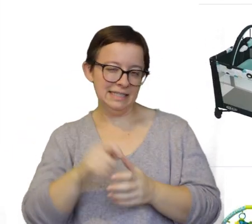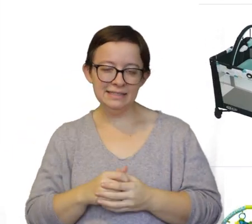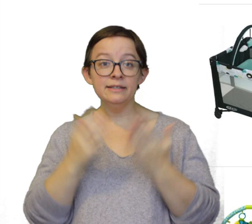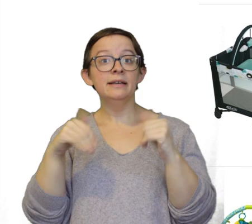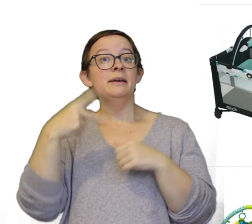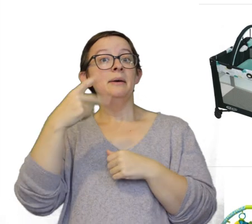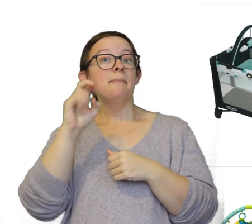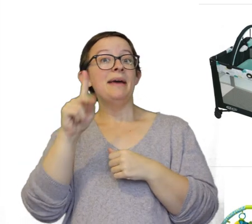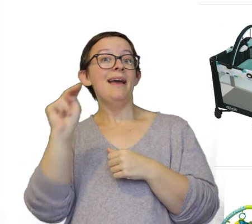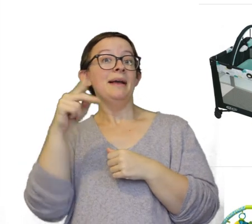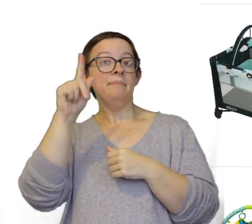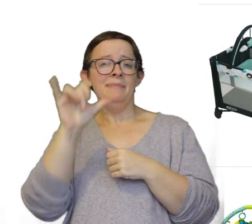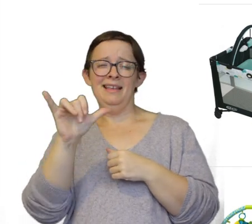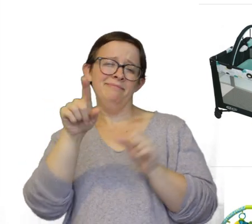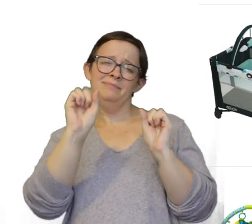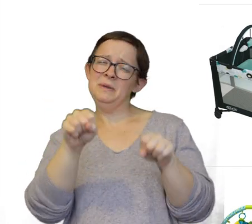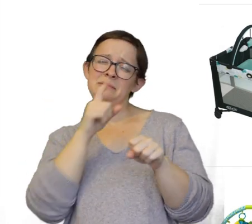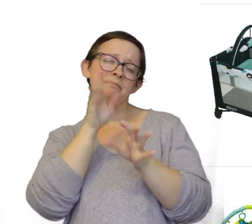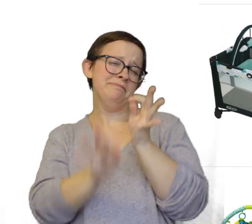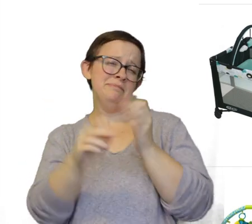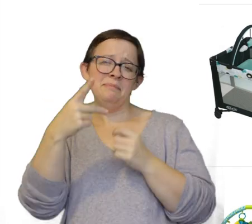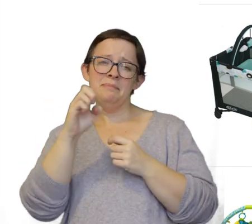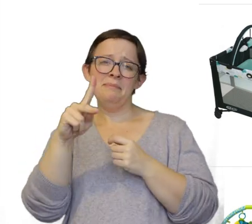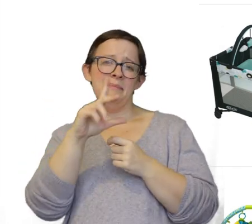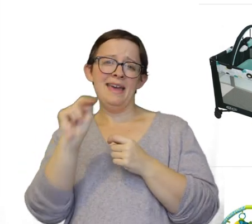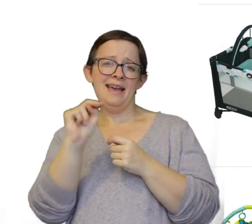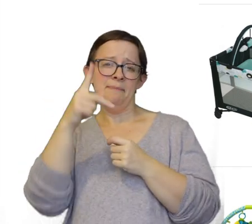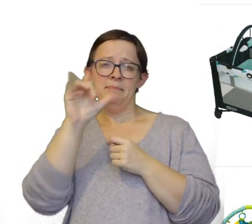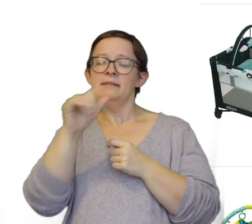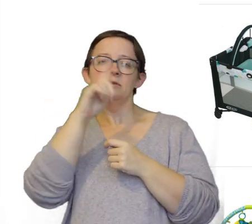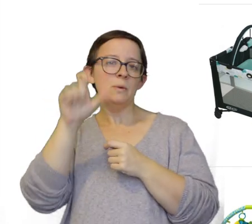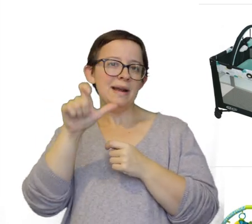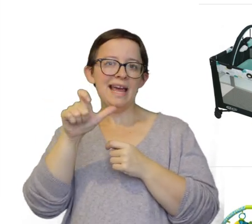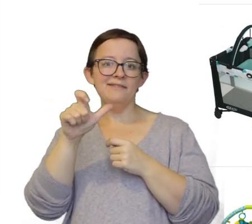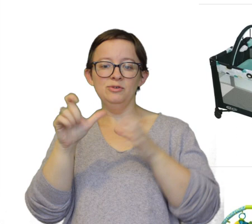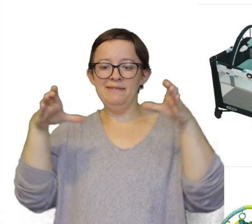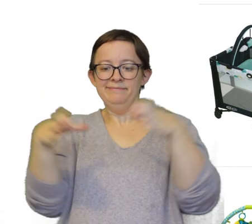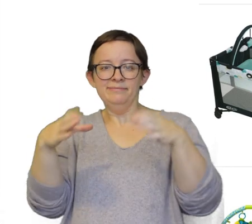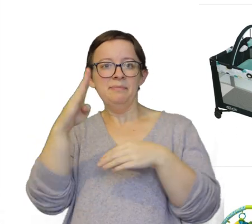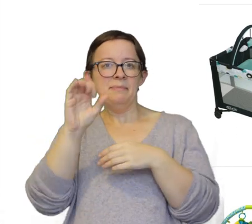Uh, pack n' play. You can just get a really simple pack n' play. You don't have to get the one with the bassinet or anything else in it.